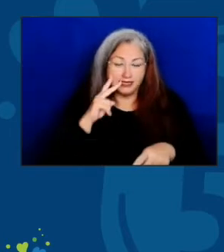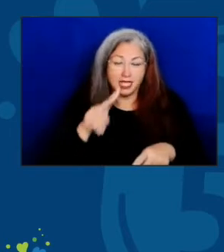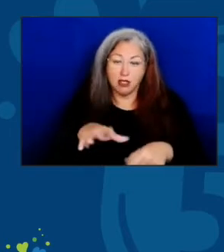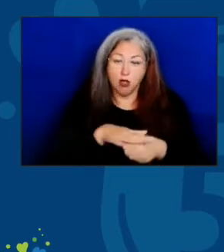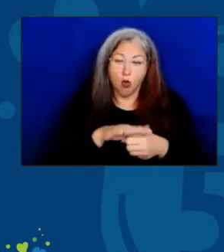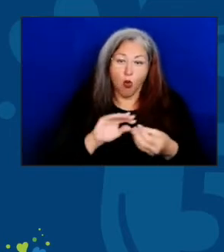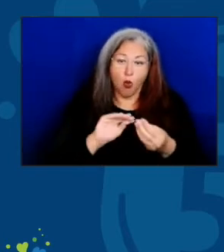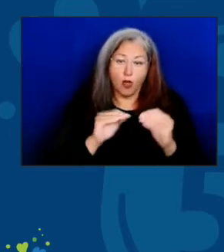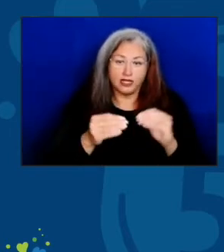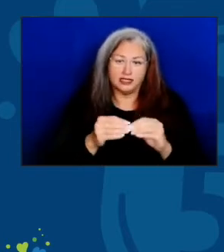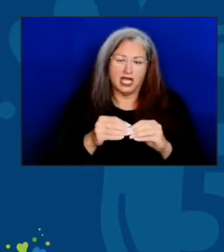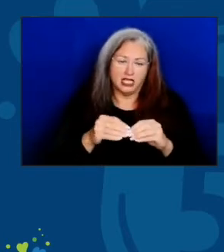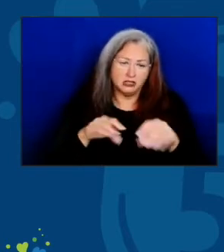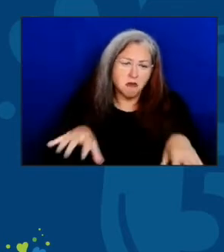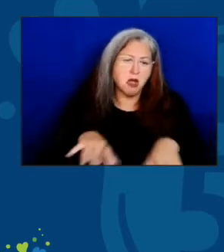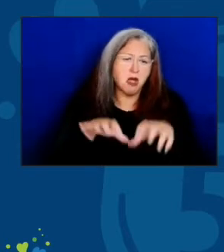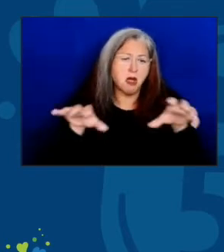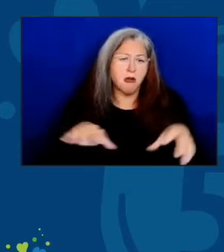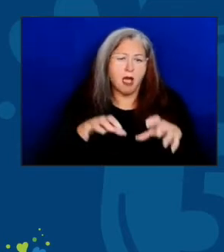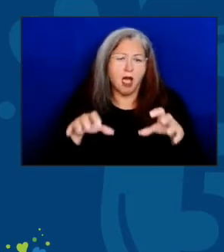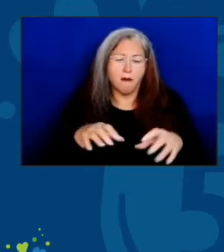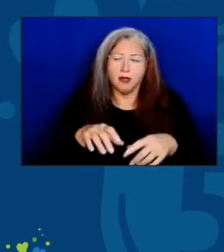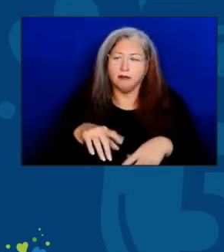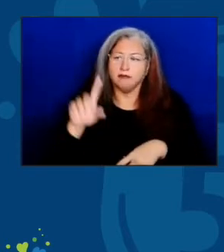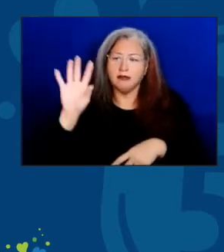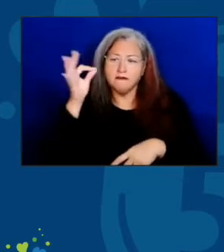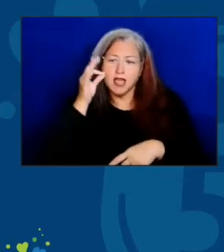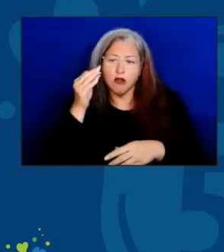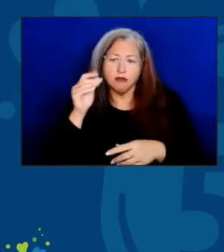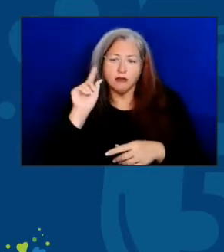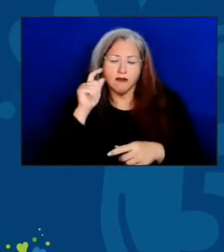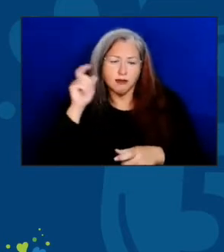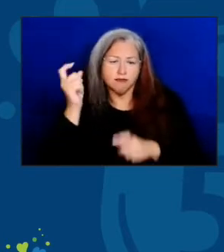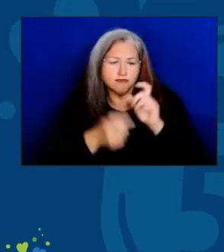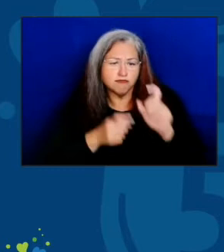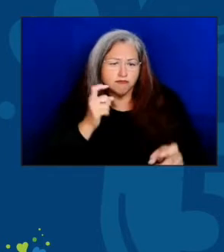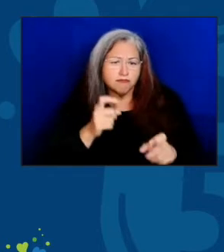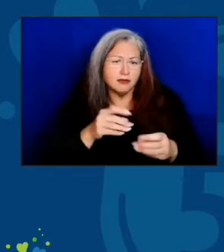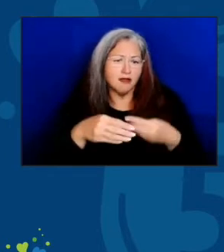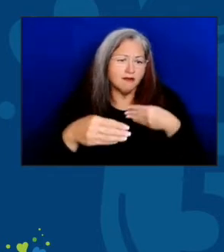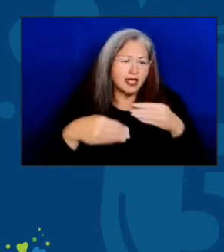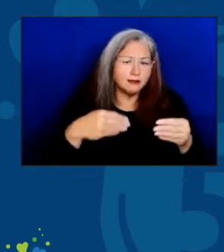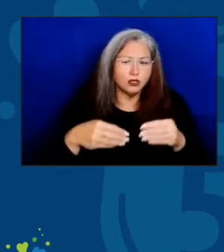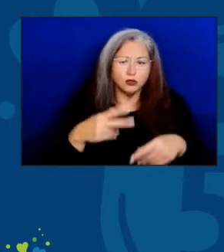We saw the federal government grant flexibilities. And we saw grab-and-go meal events